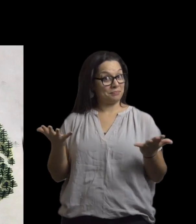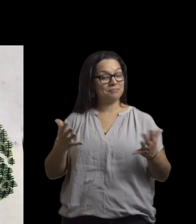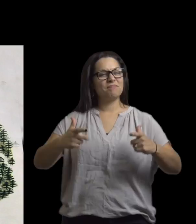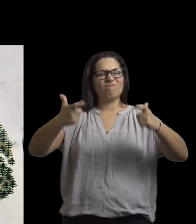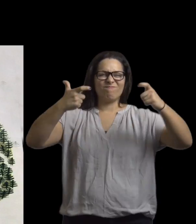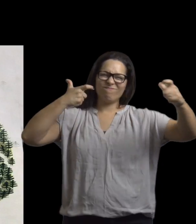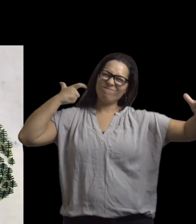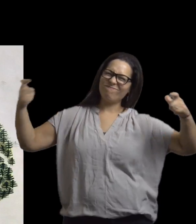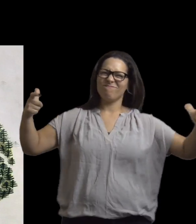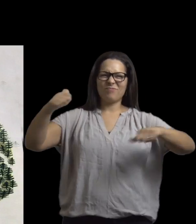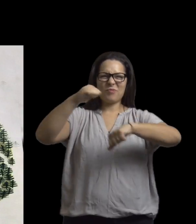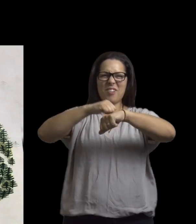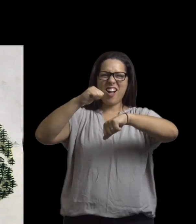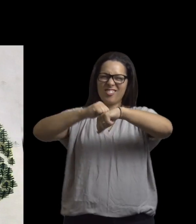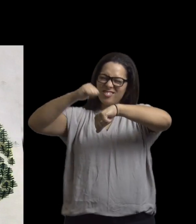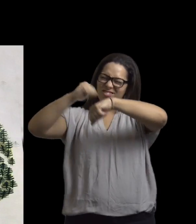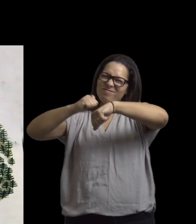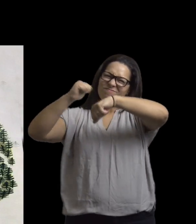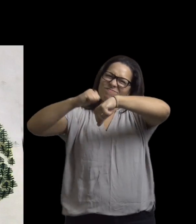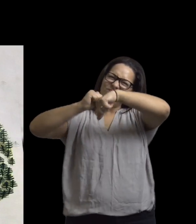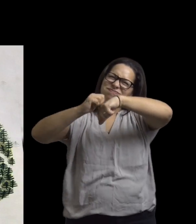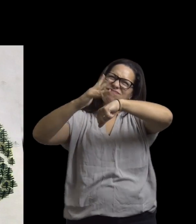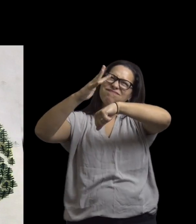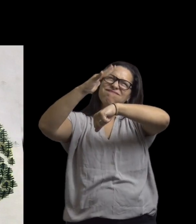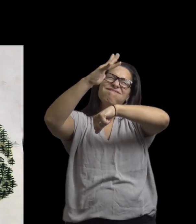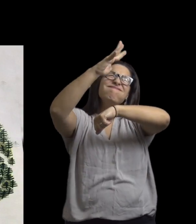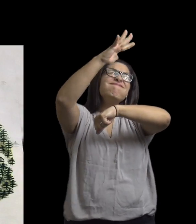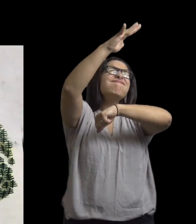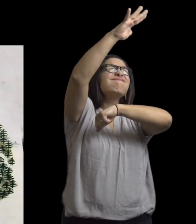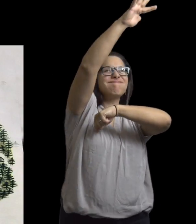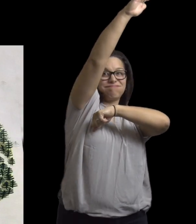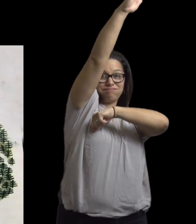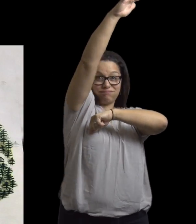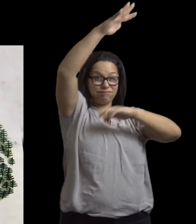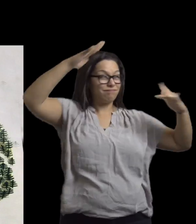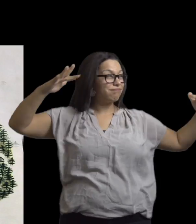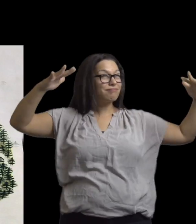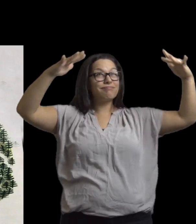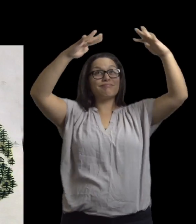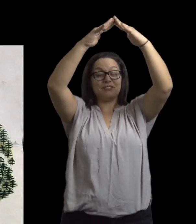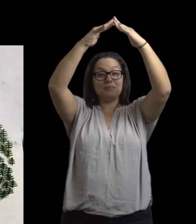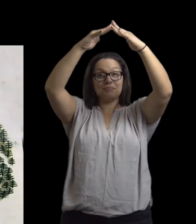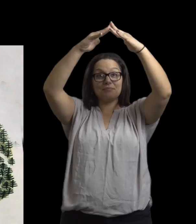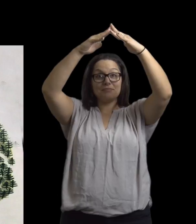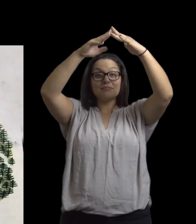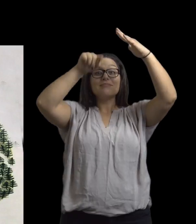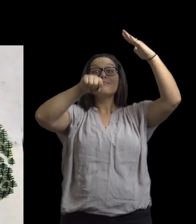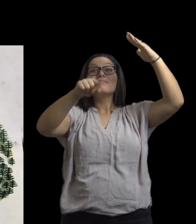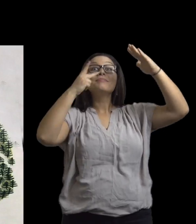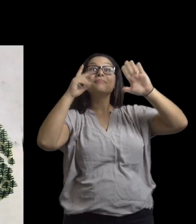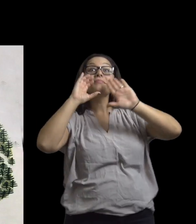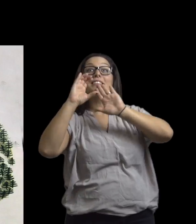Mountains are large rocks that are really tall. They reach a peak